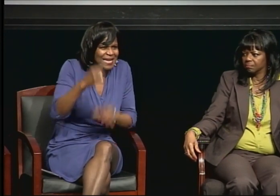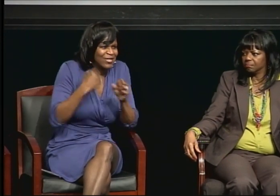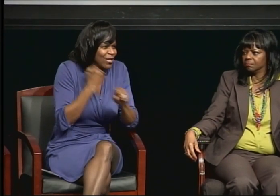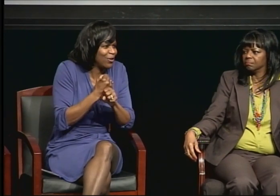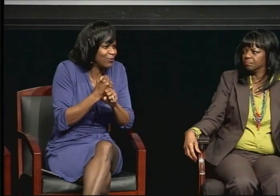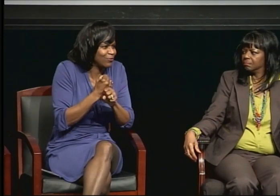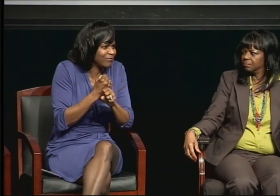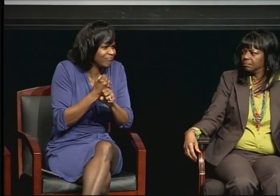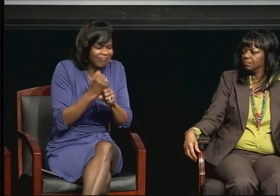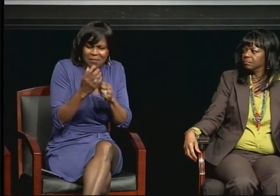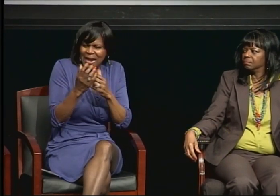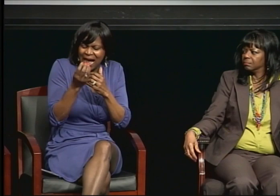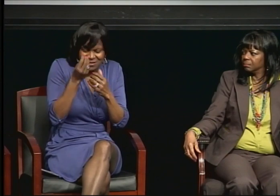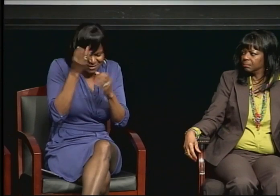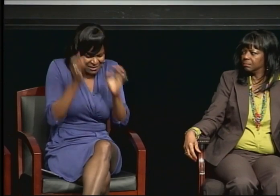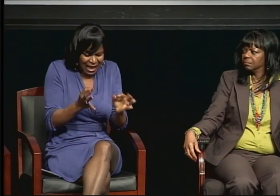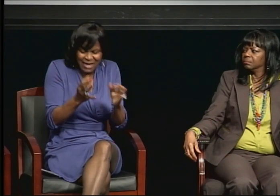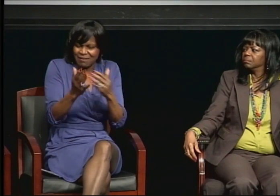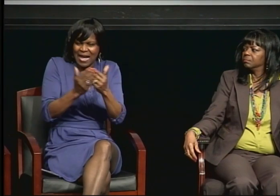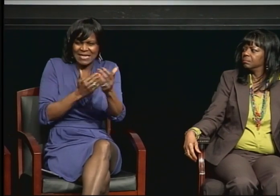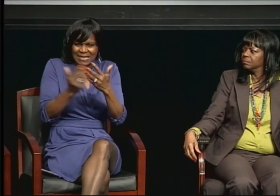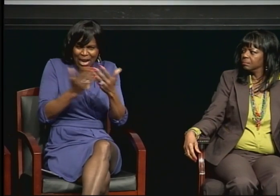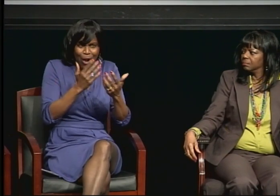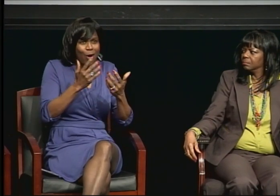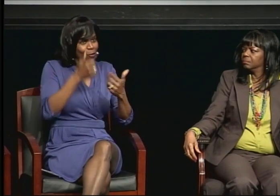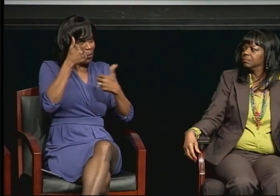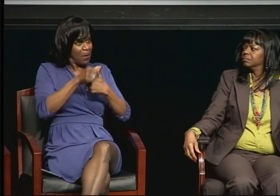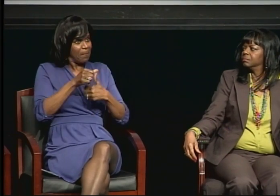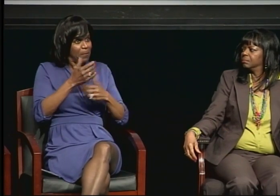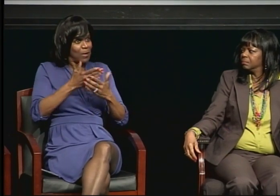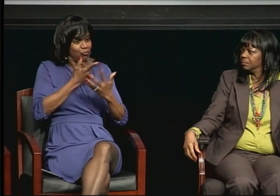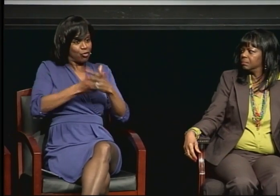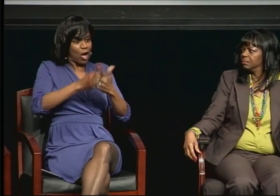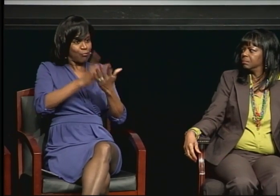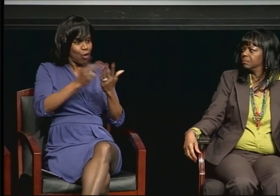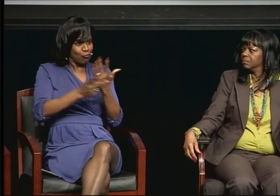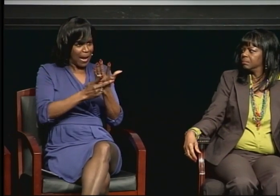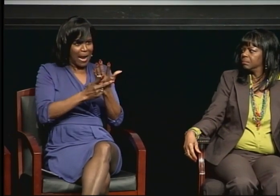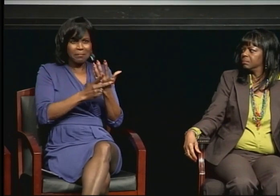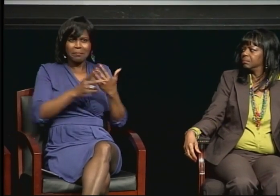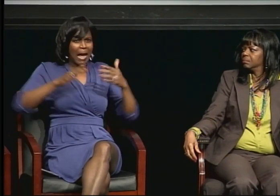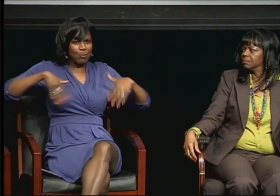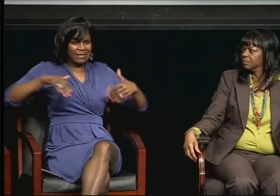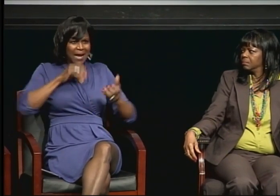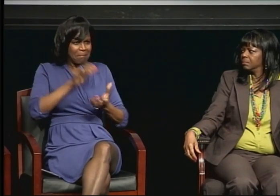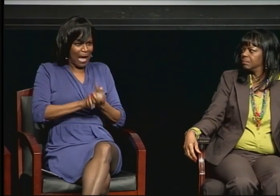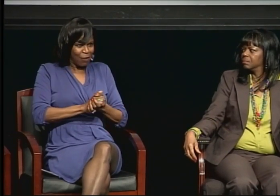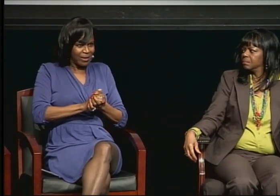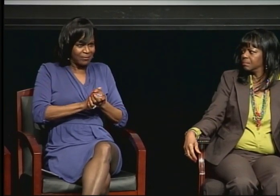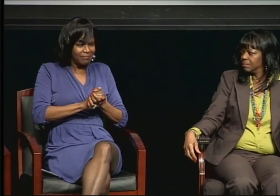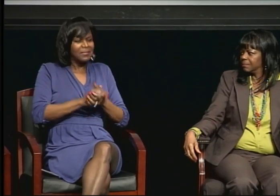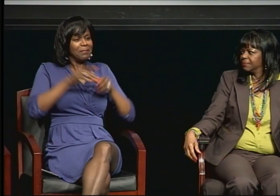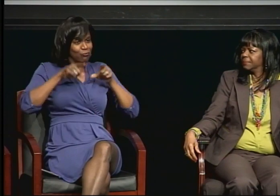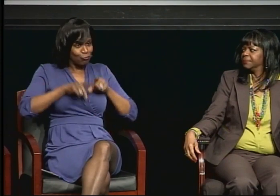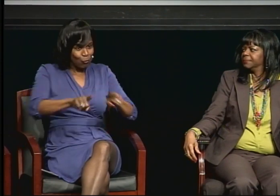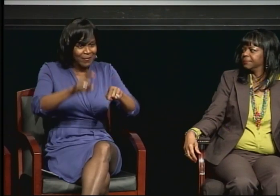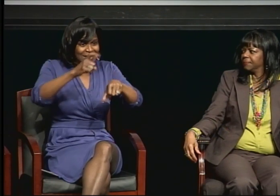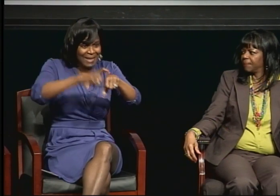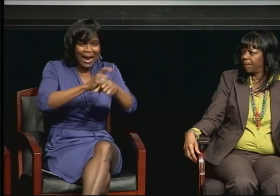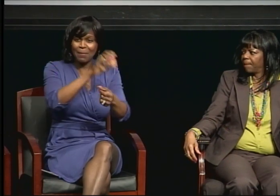During the time I got married. I had two children. I got divorced.